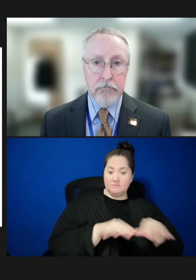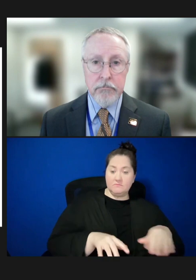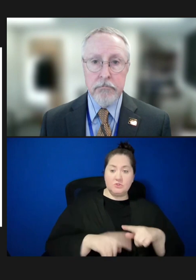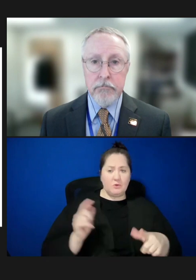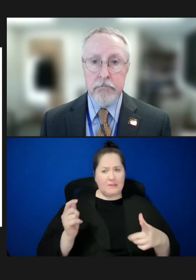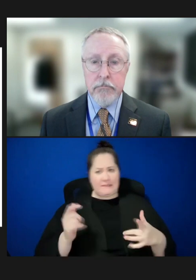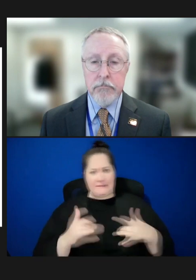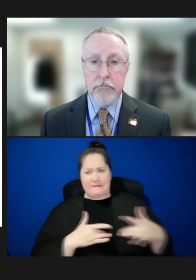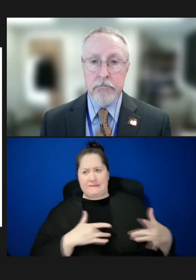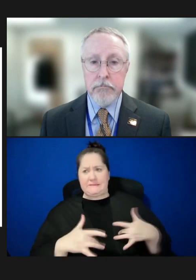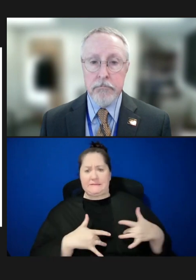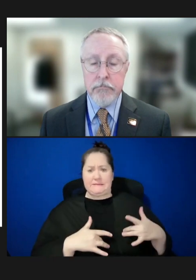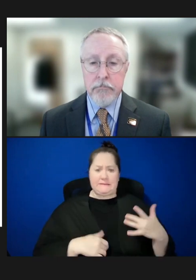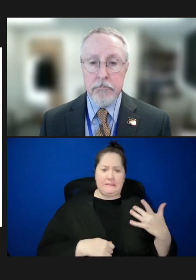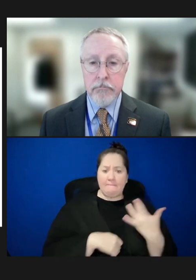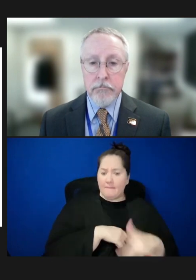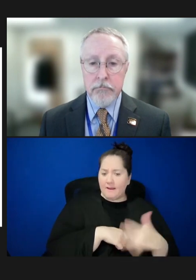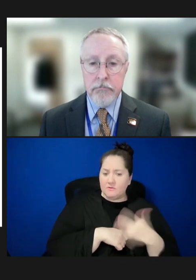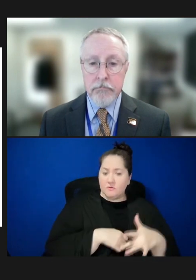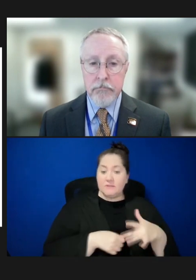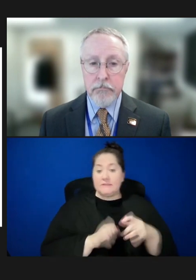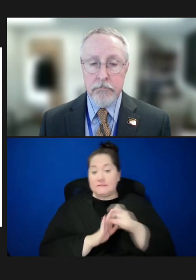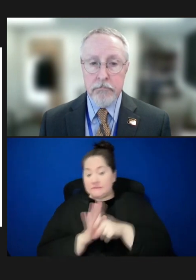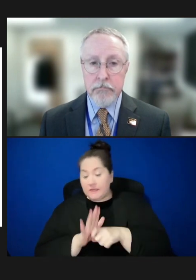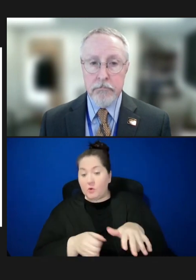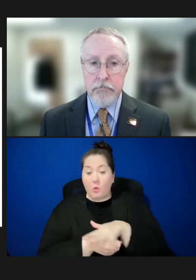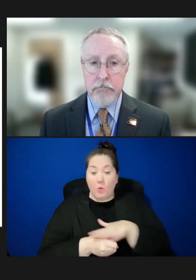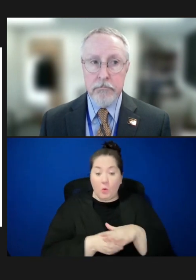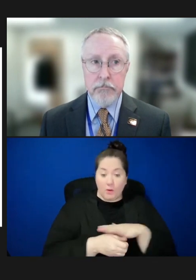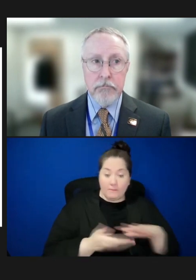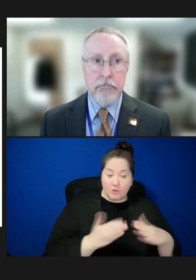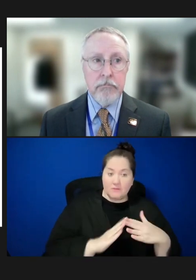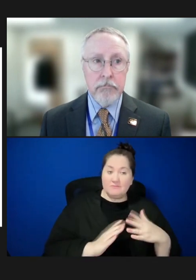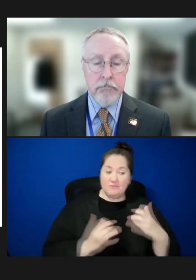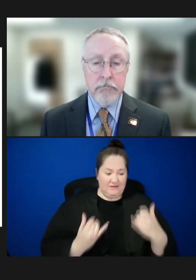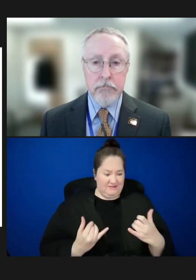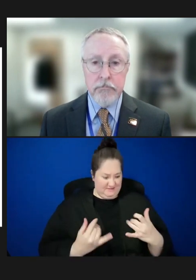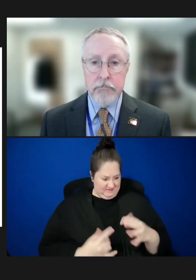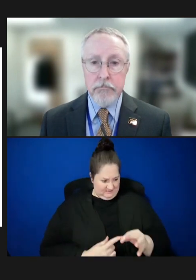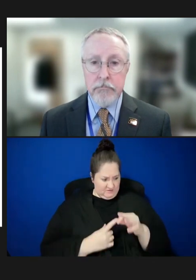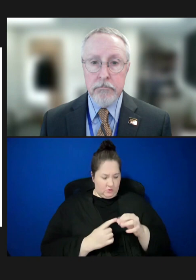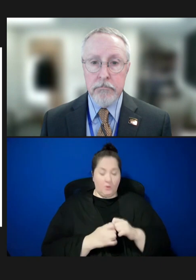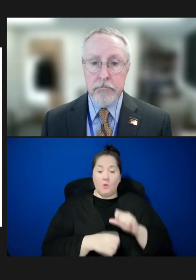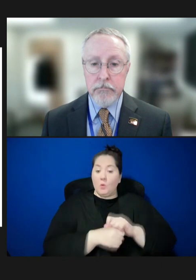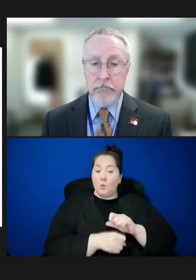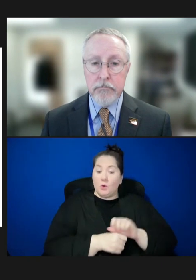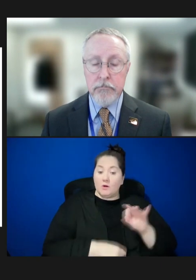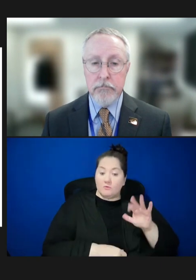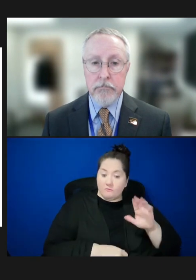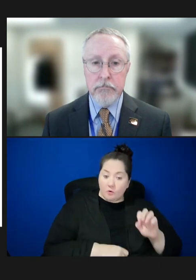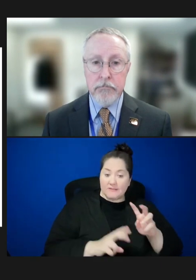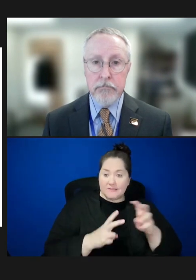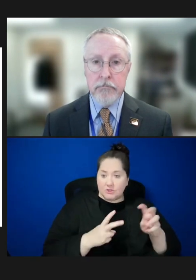state, and public health departments, particularly with workforce issues and attrition and funding,